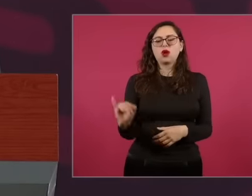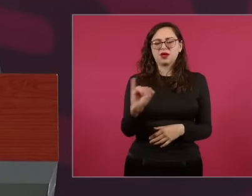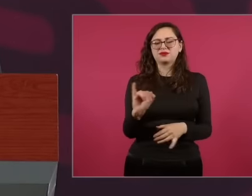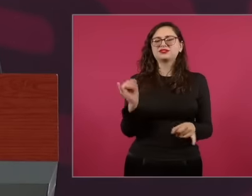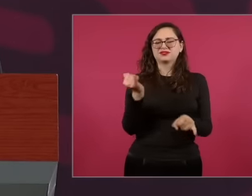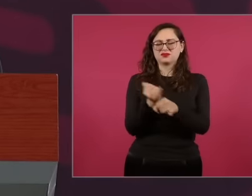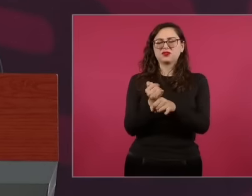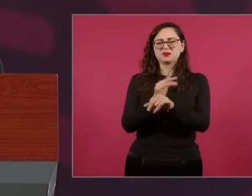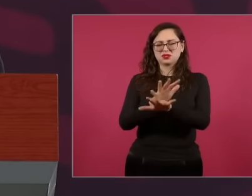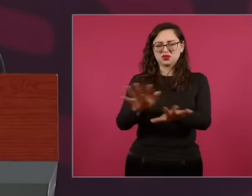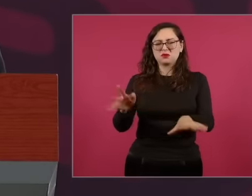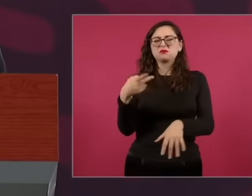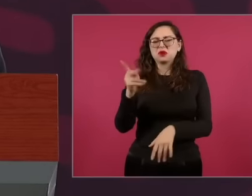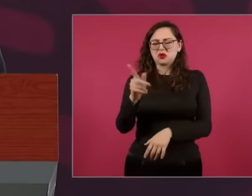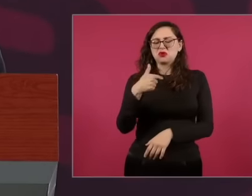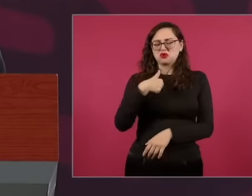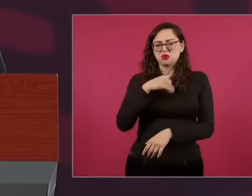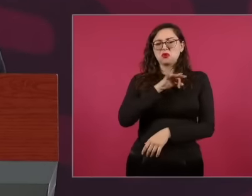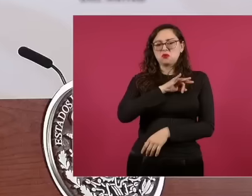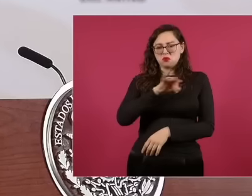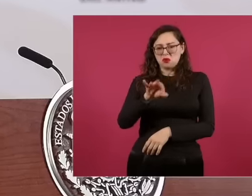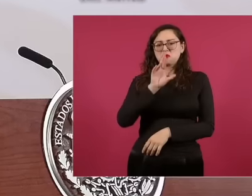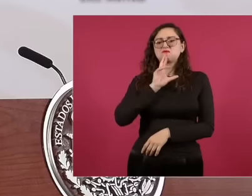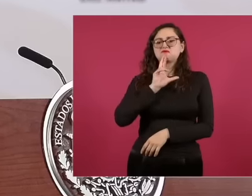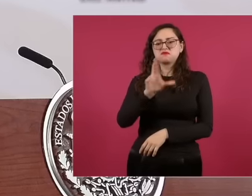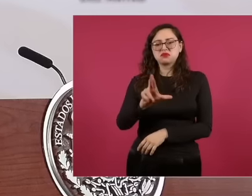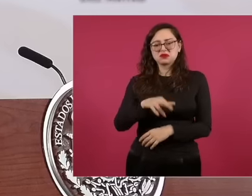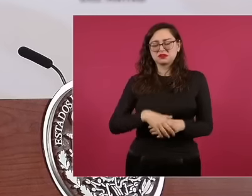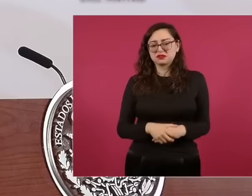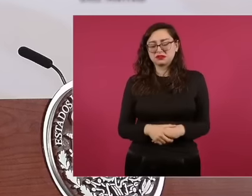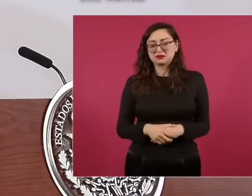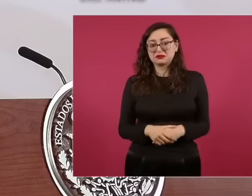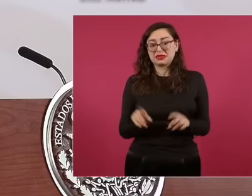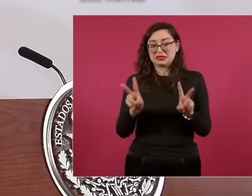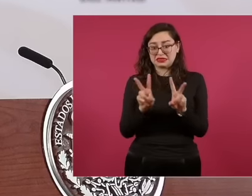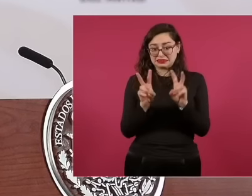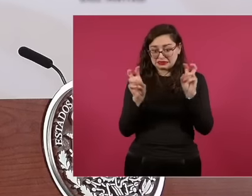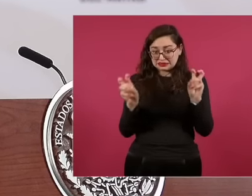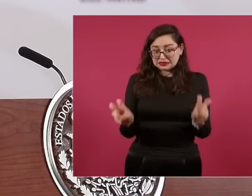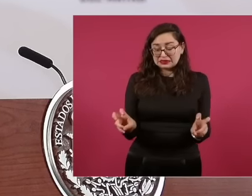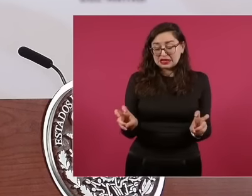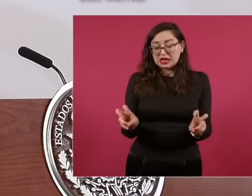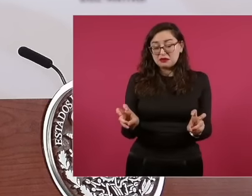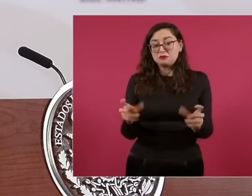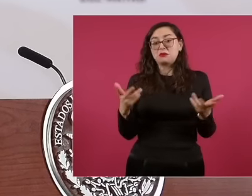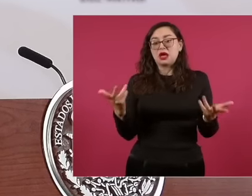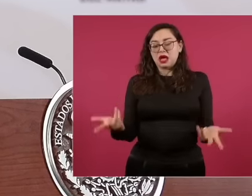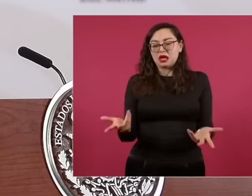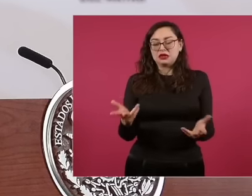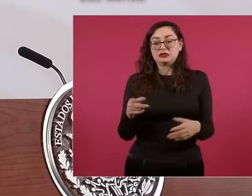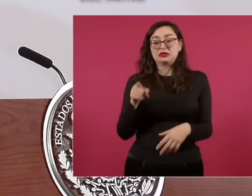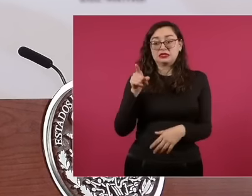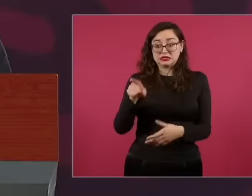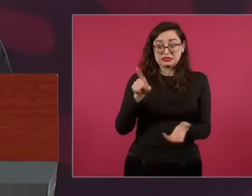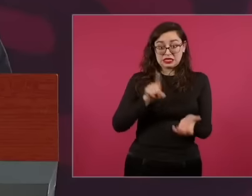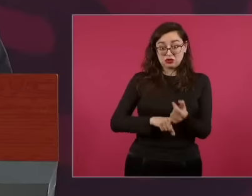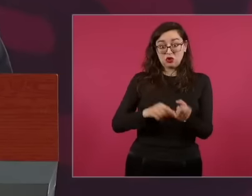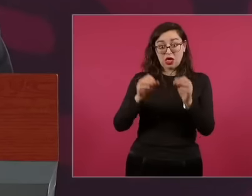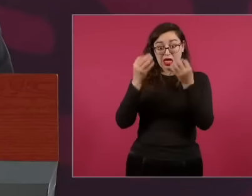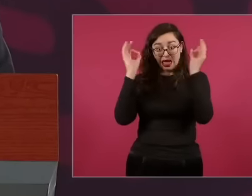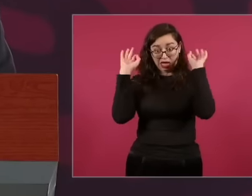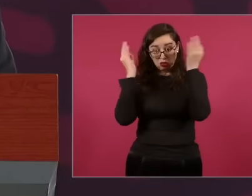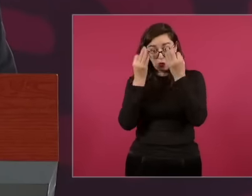Yes, it has. It made a lot of progress in the fight against smuggling in customs. It was one of the best